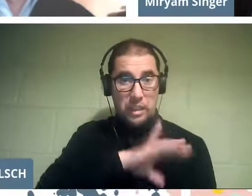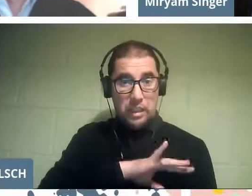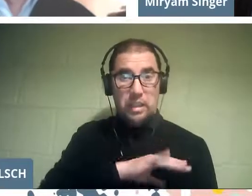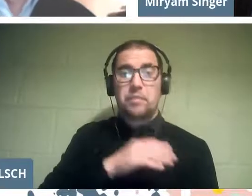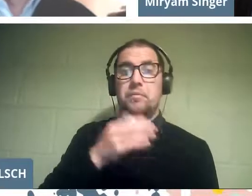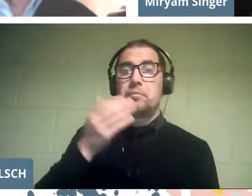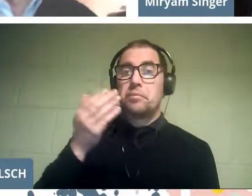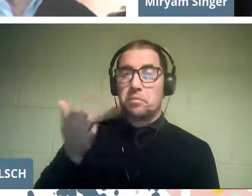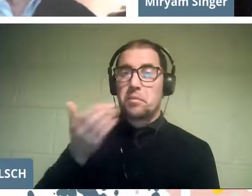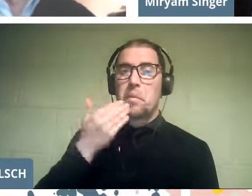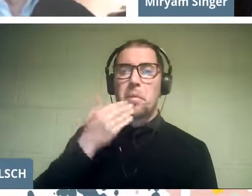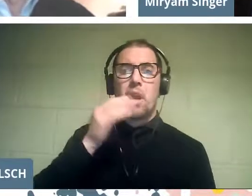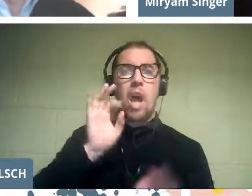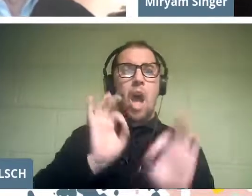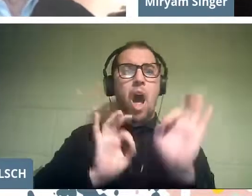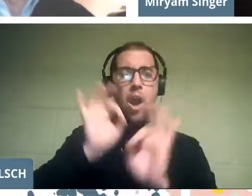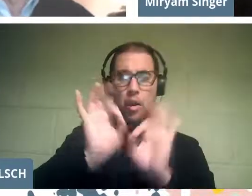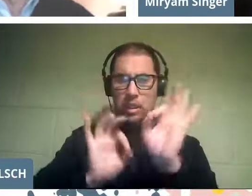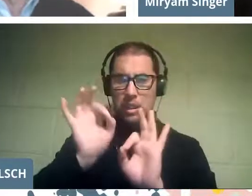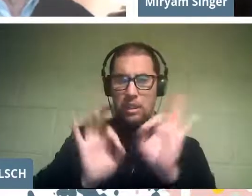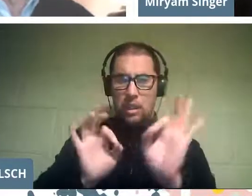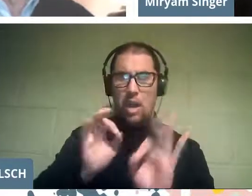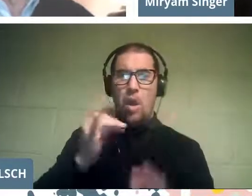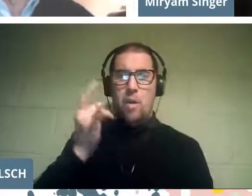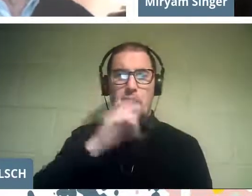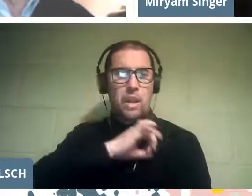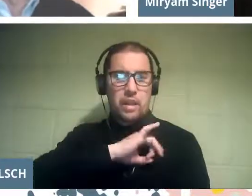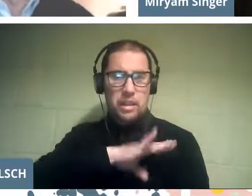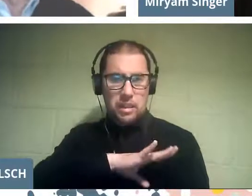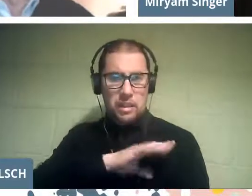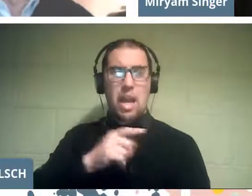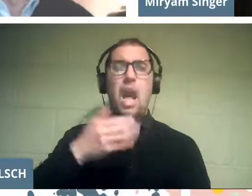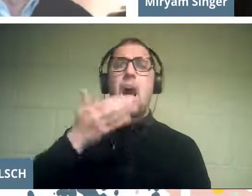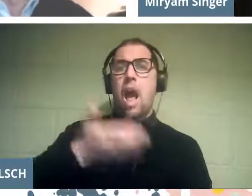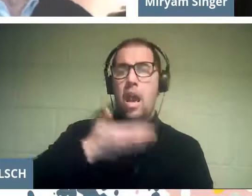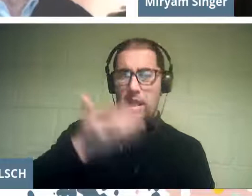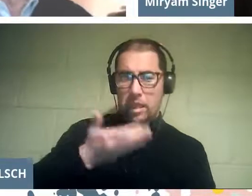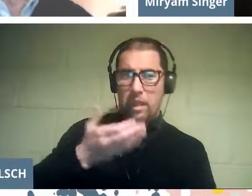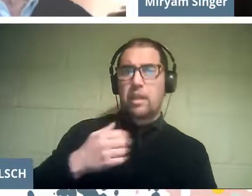architect at the University of Chile, singer and opera director.